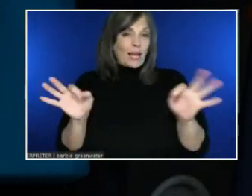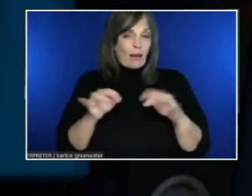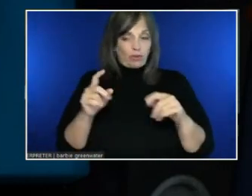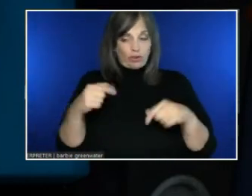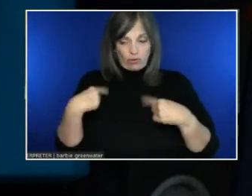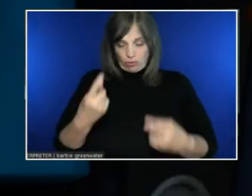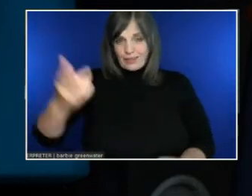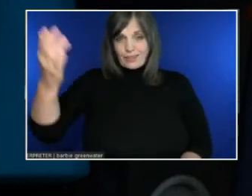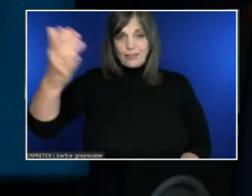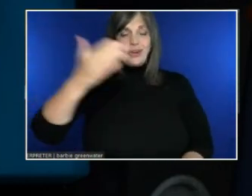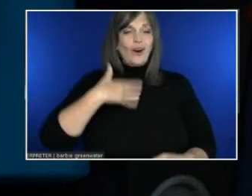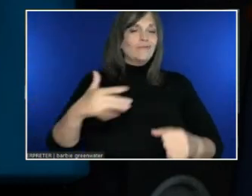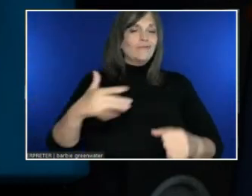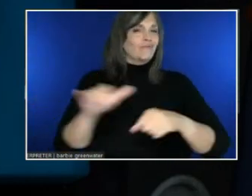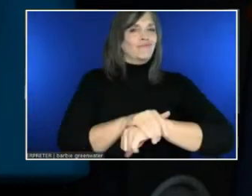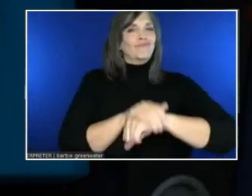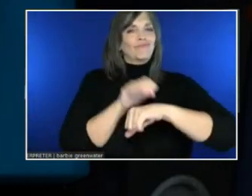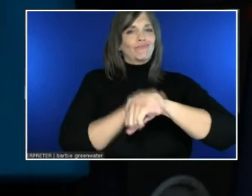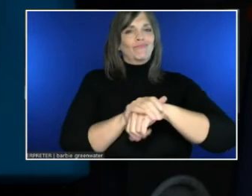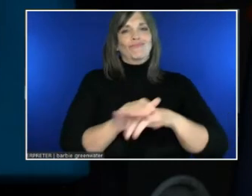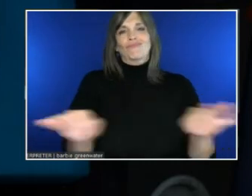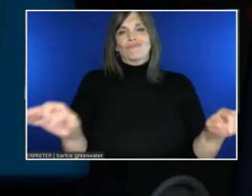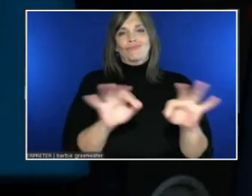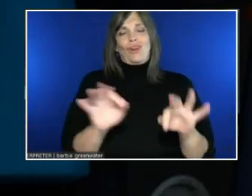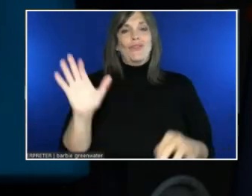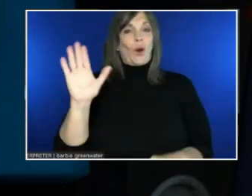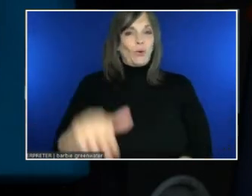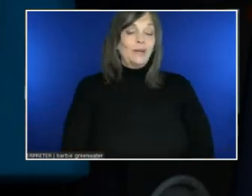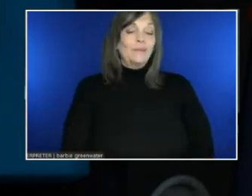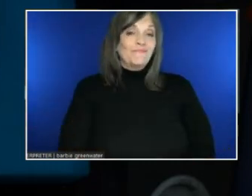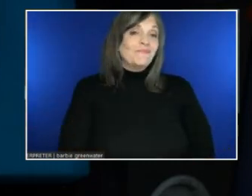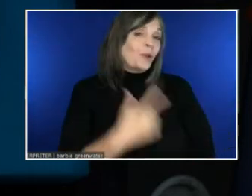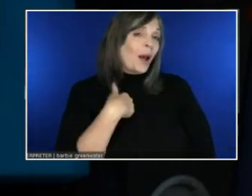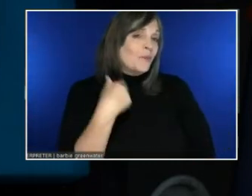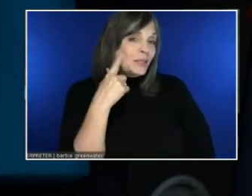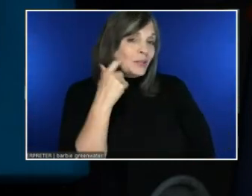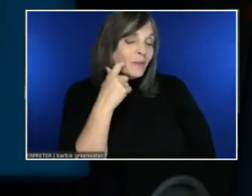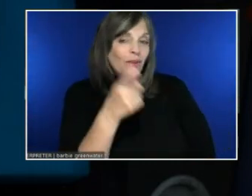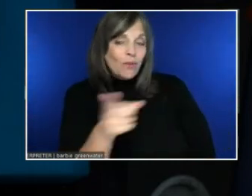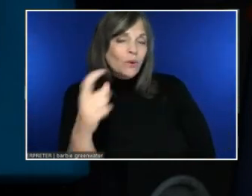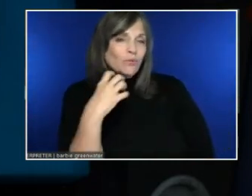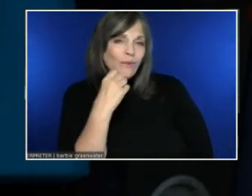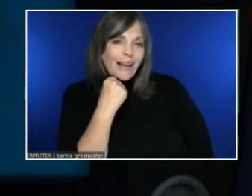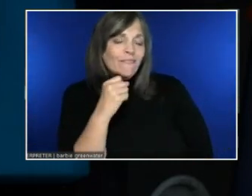There are those that you suspect will get value out of it. Did I answer your question? Yes, you did.